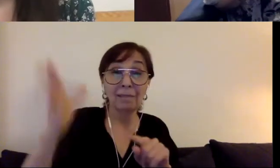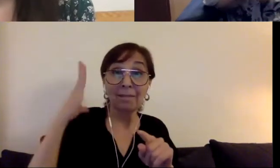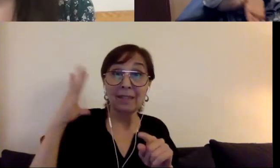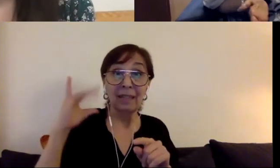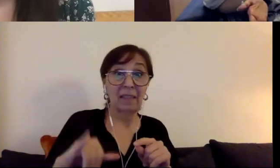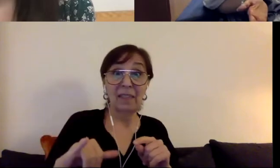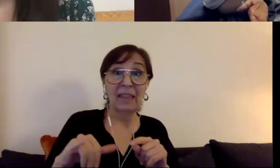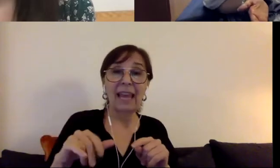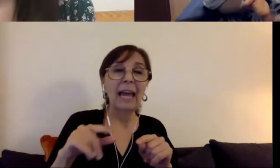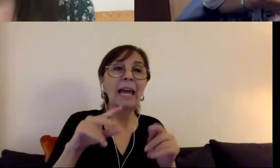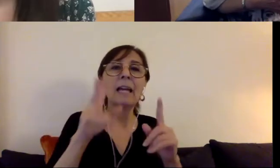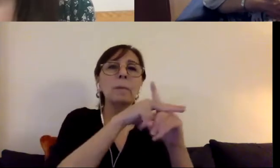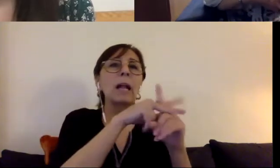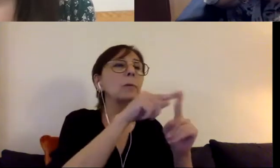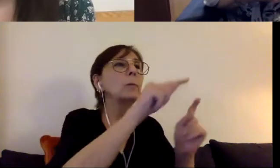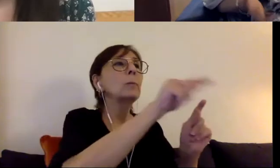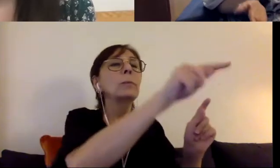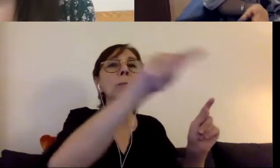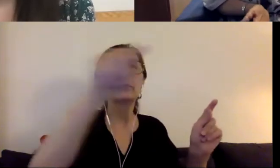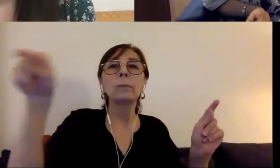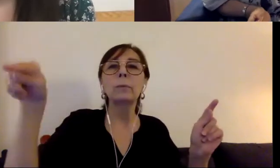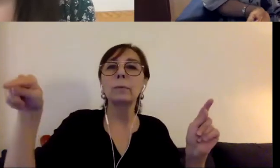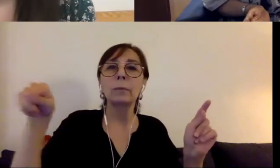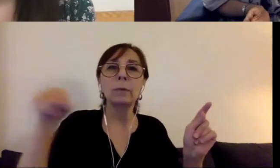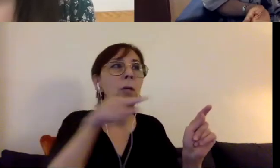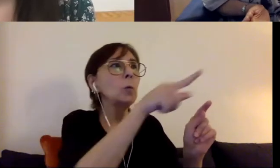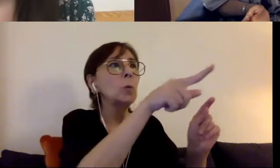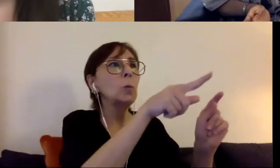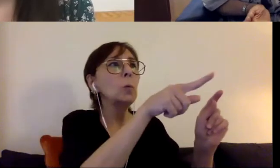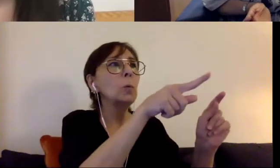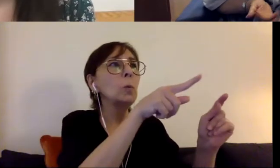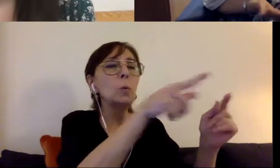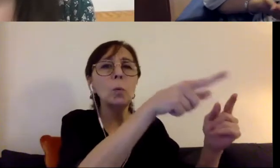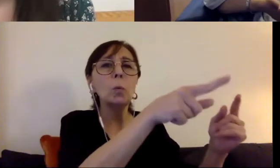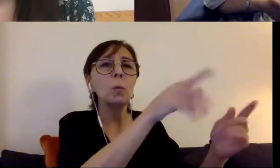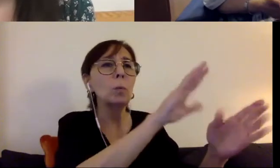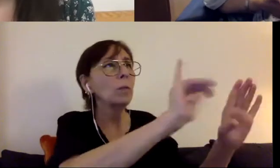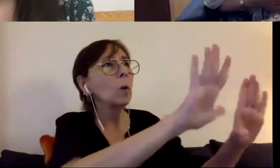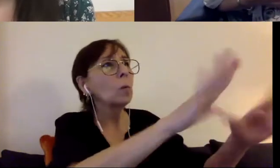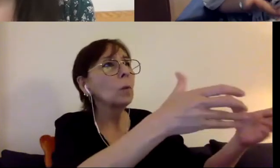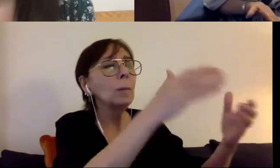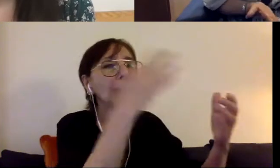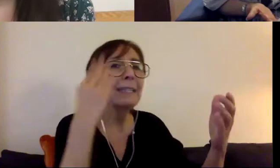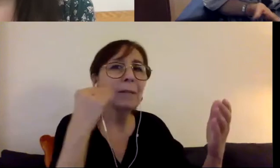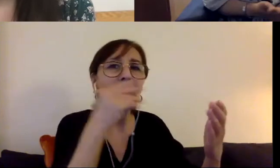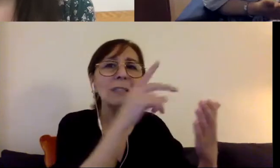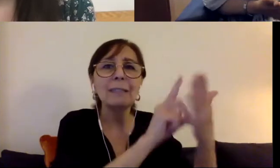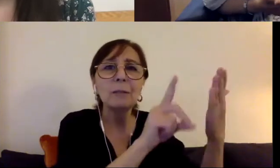others. Others were experiencing discrimination. And therefore, you saw